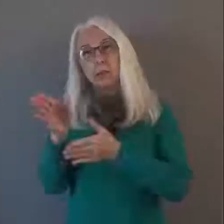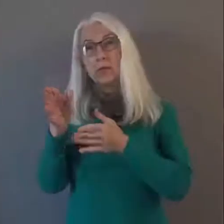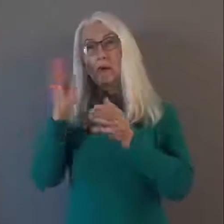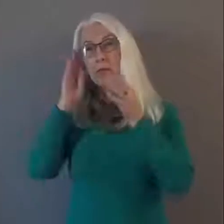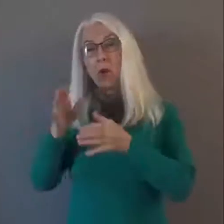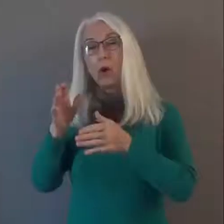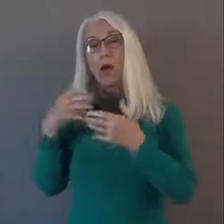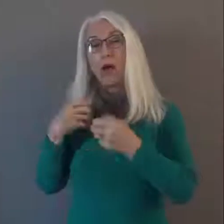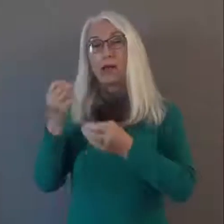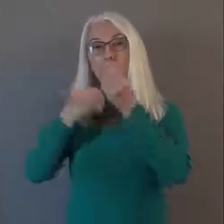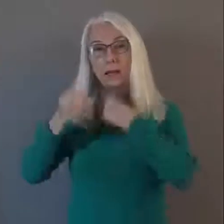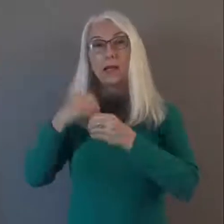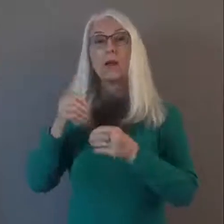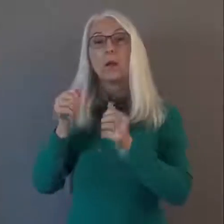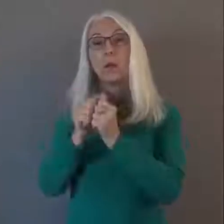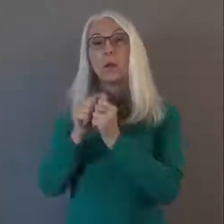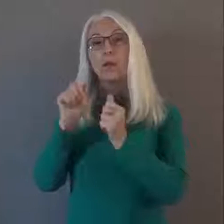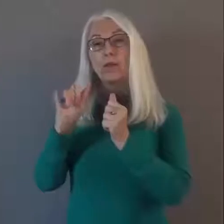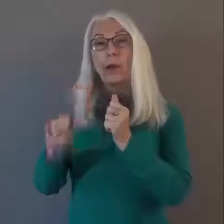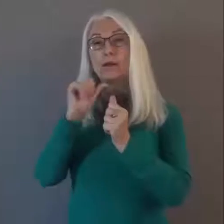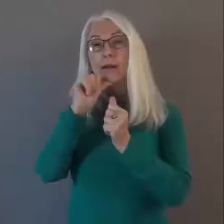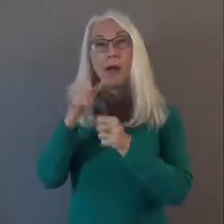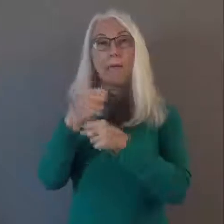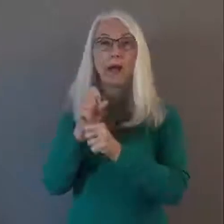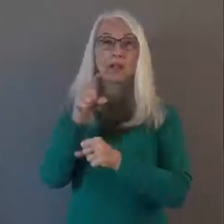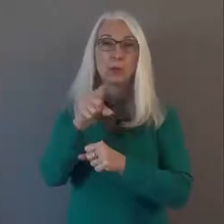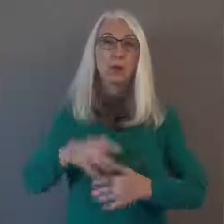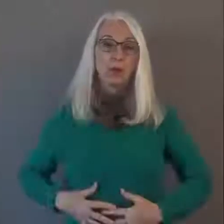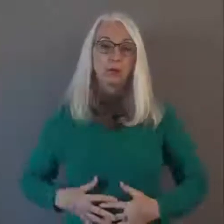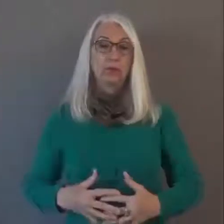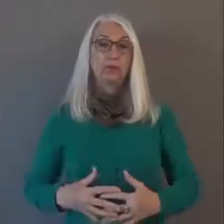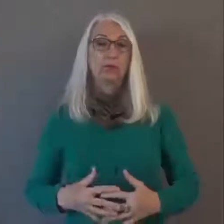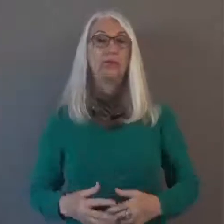focus on healthy foods that don’t make you bloated.